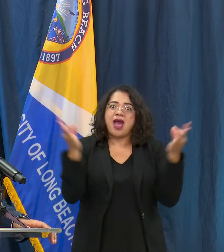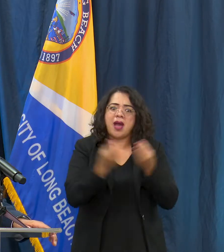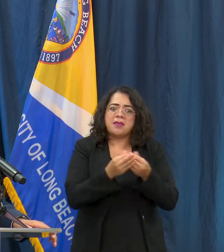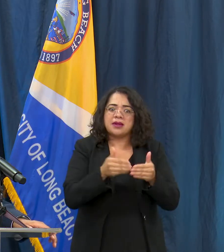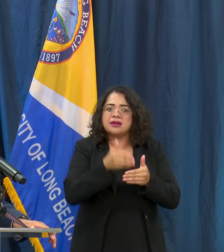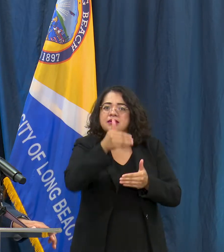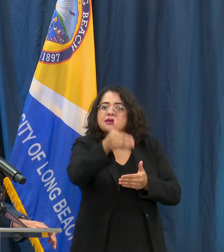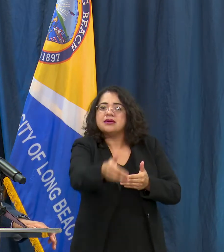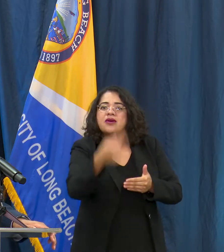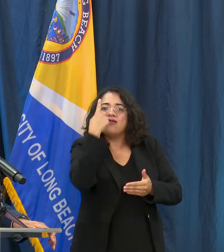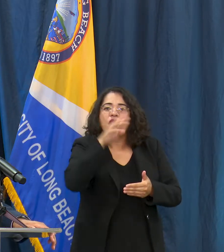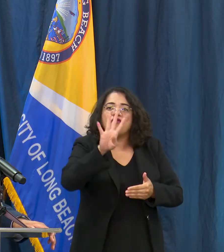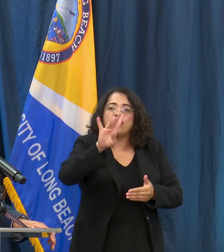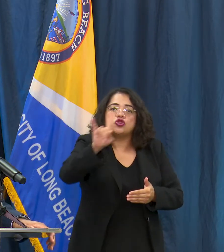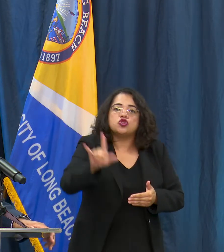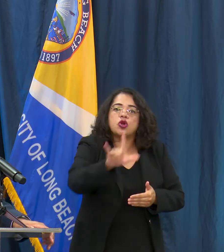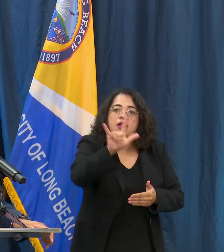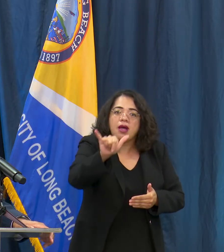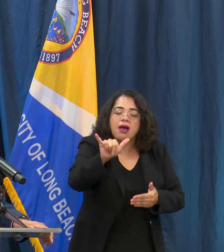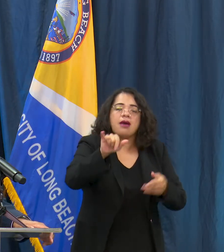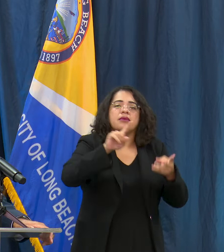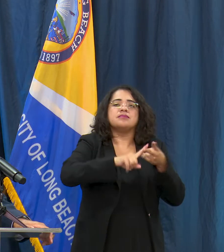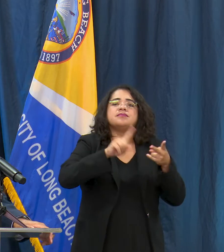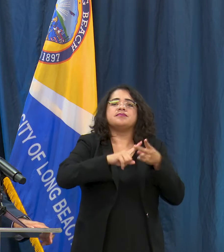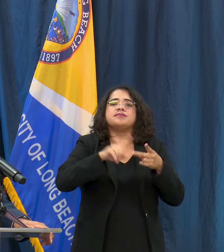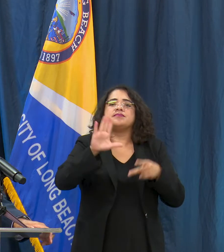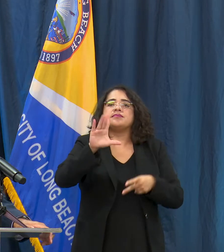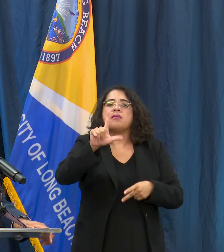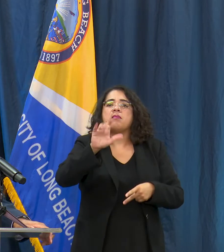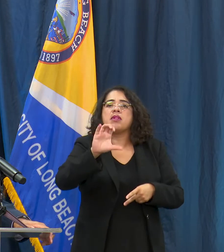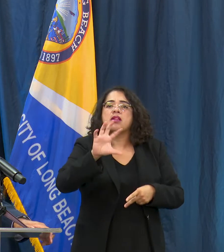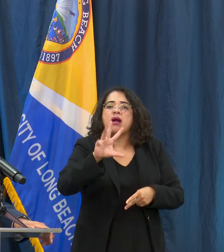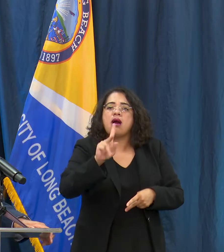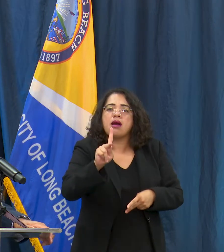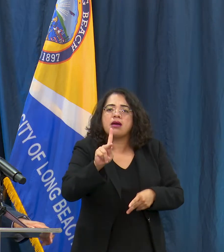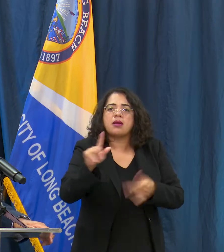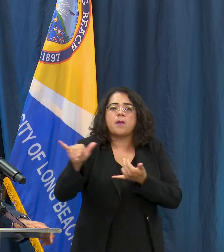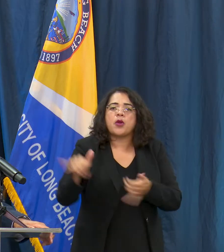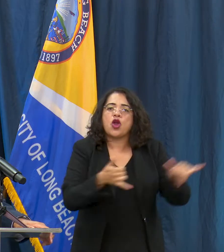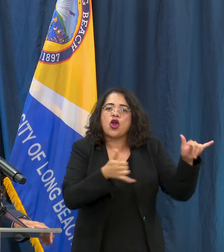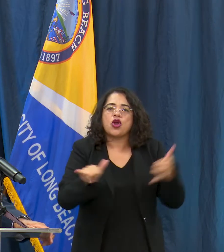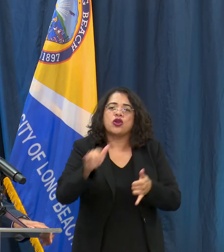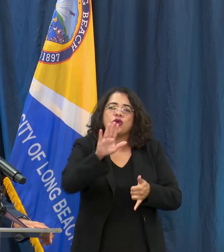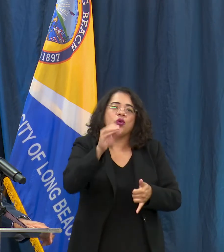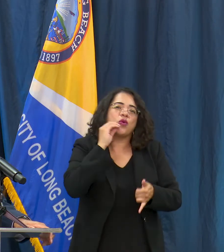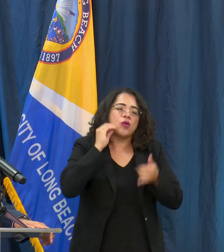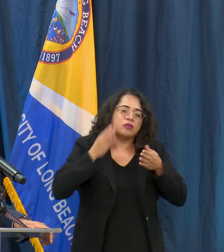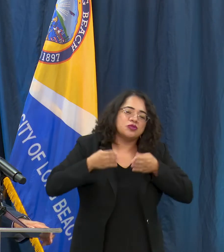like block parties which usually take place begin to get closer to those